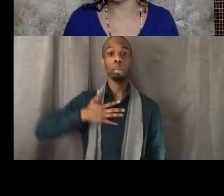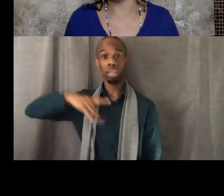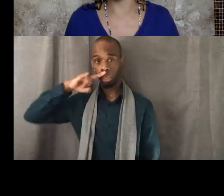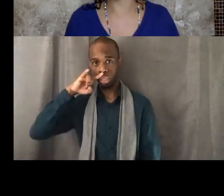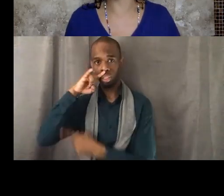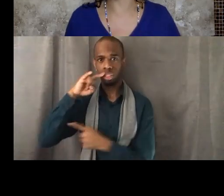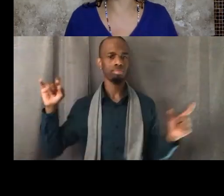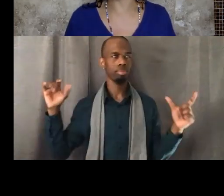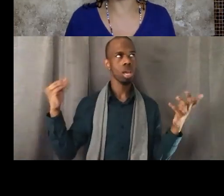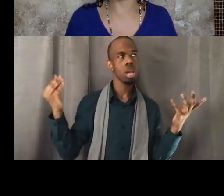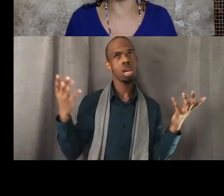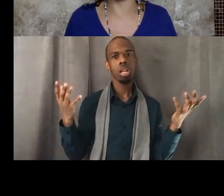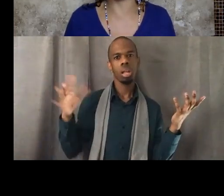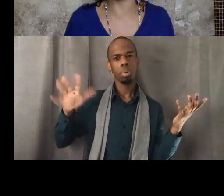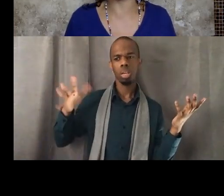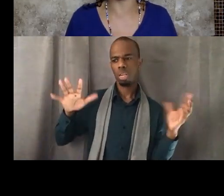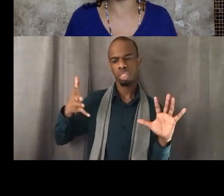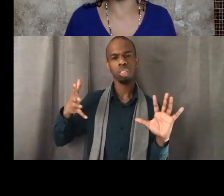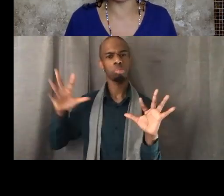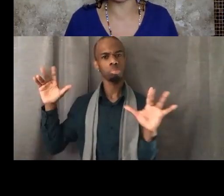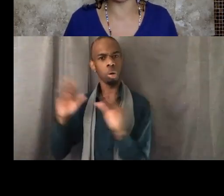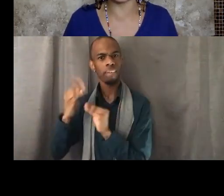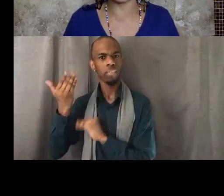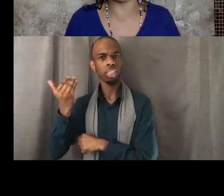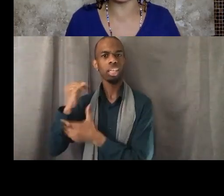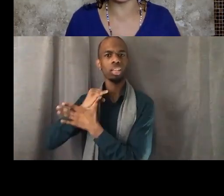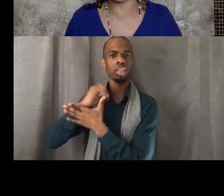and about 15 artist organizer friends of Patrisse's.